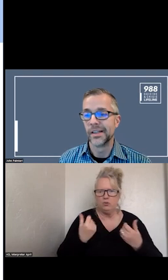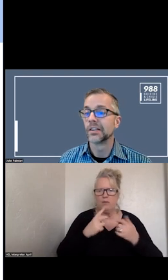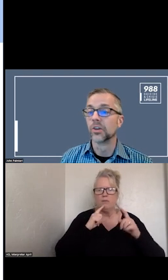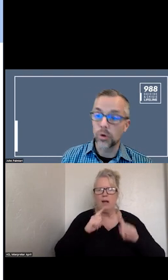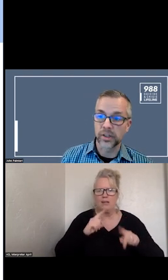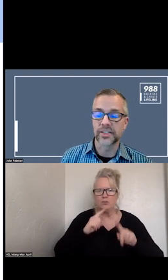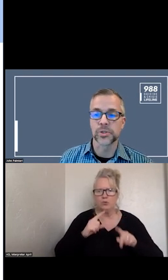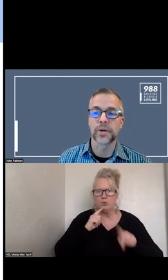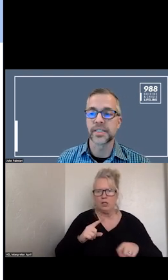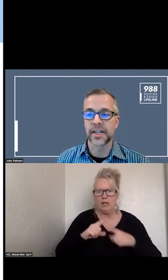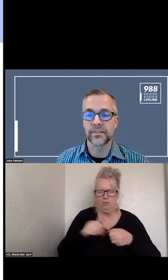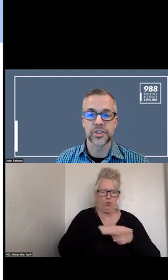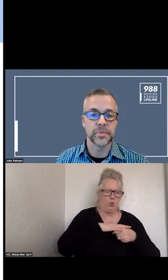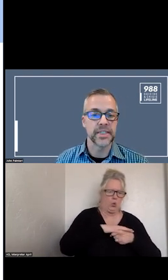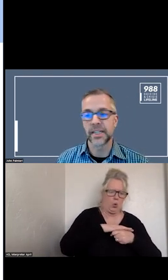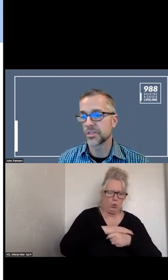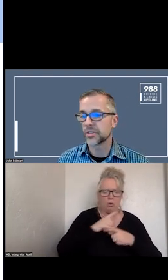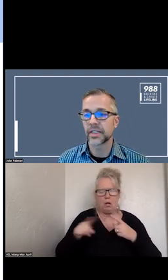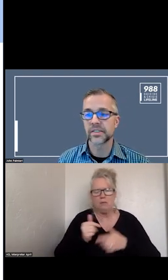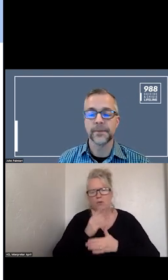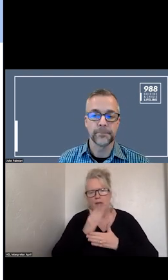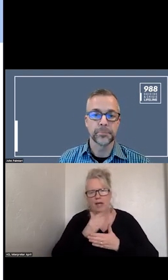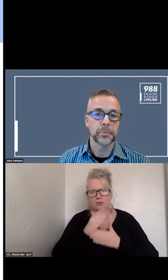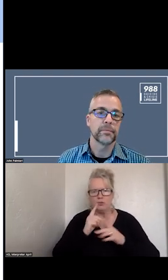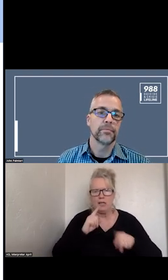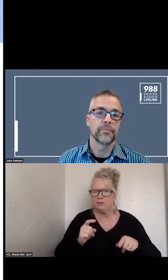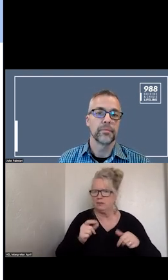LOCAL ANSWER RATES AND AVERAGE SPEED TO ANSWER. NEXT SLIDE.